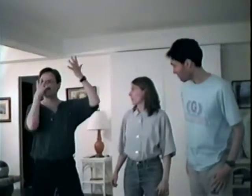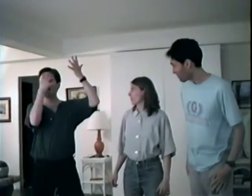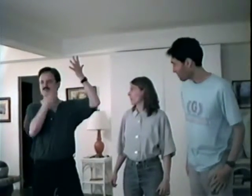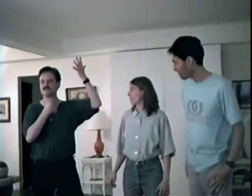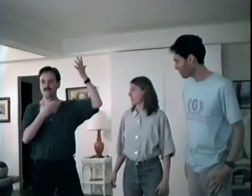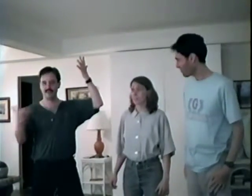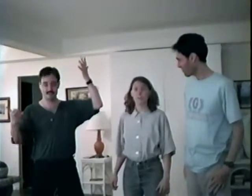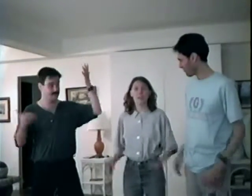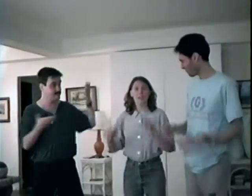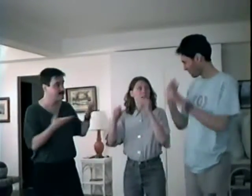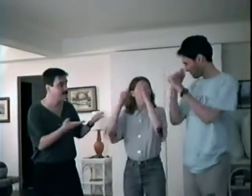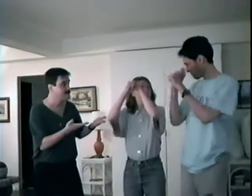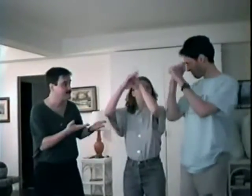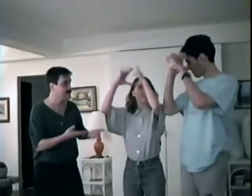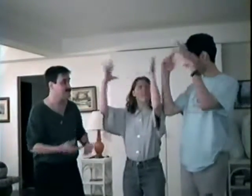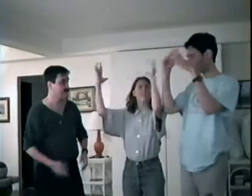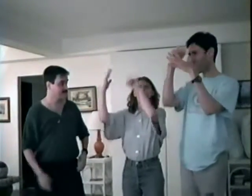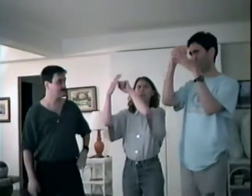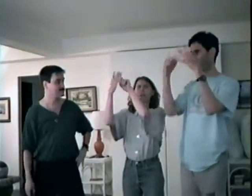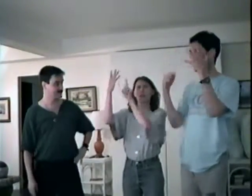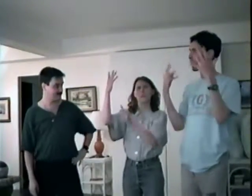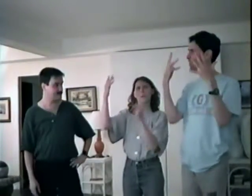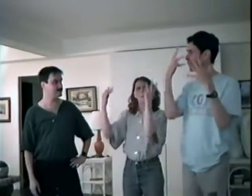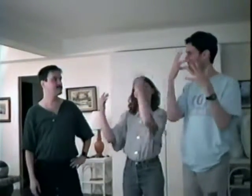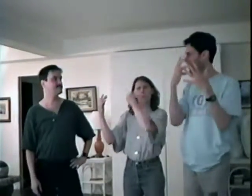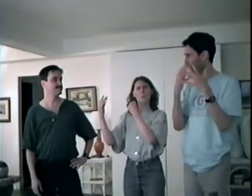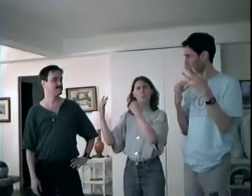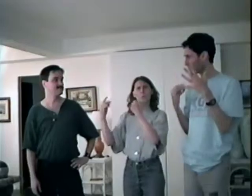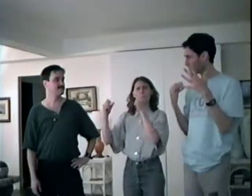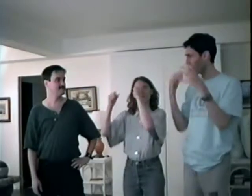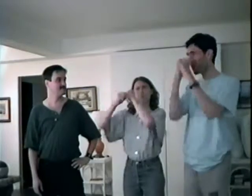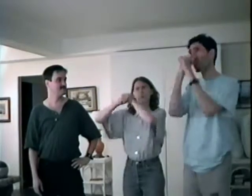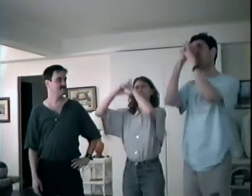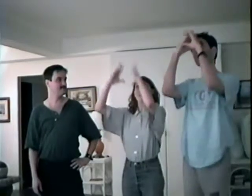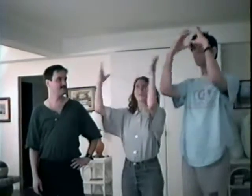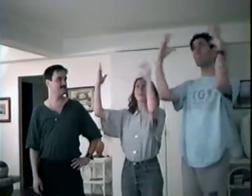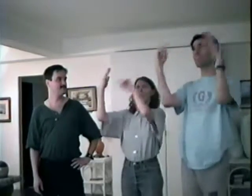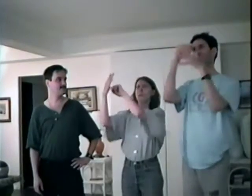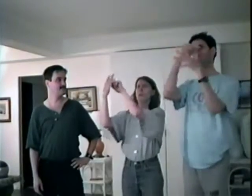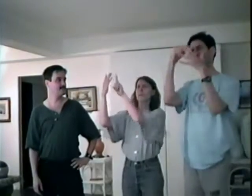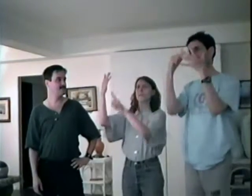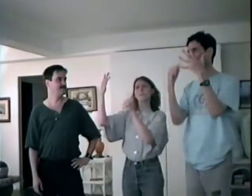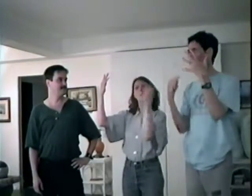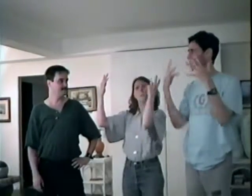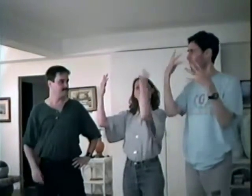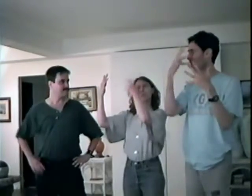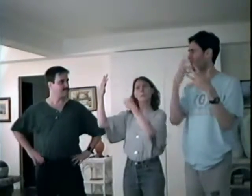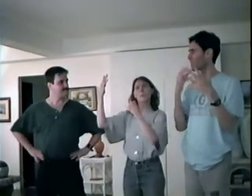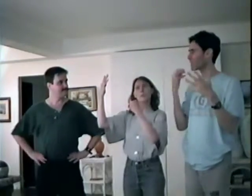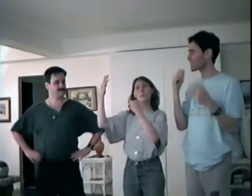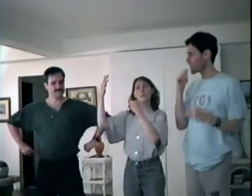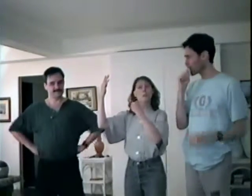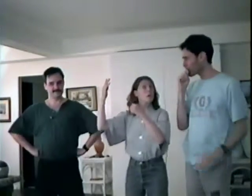Think lovely thoughts…